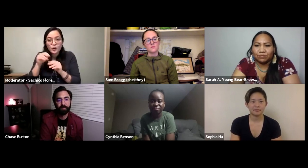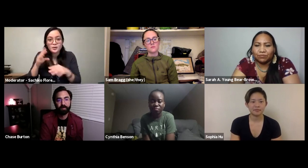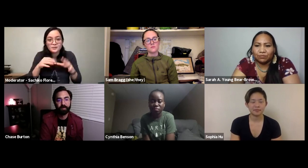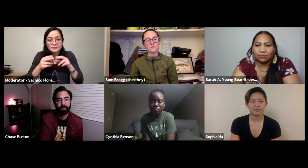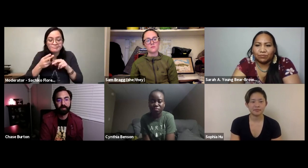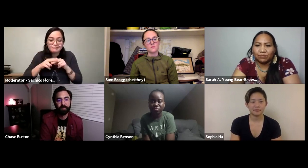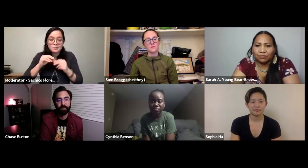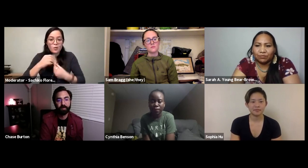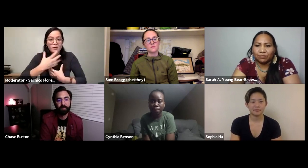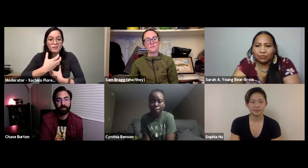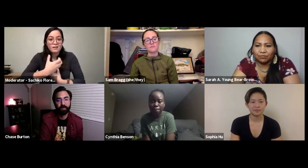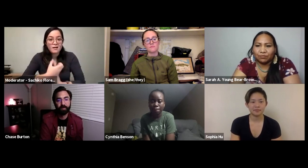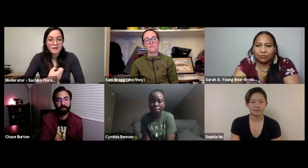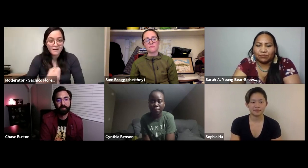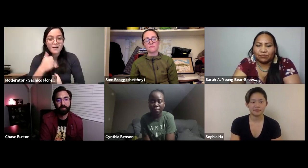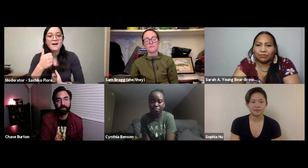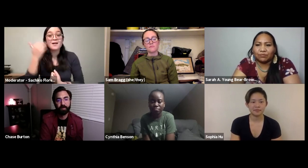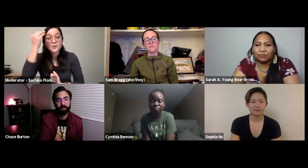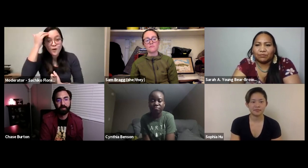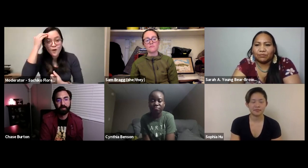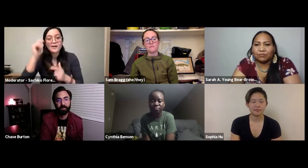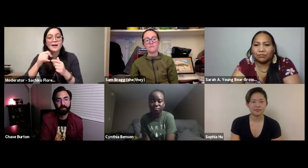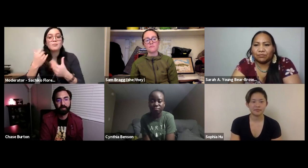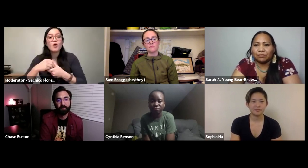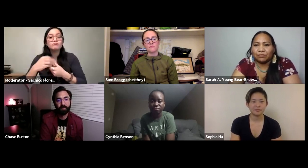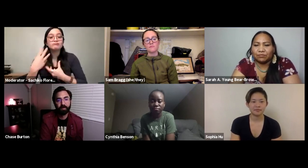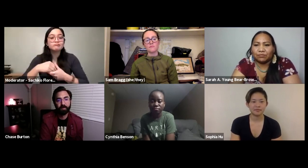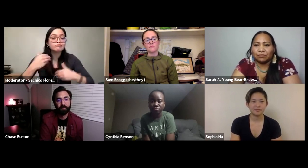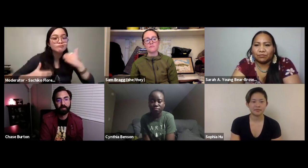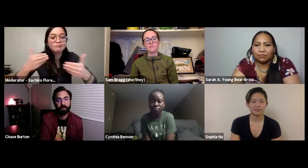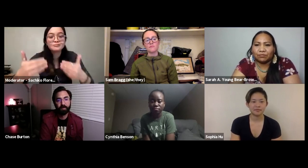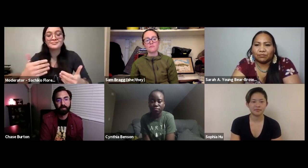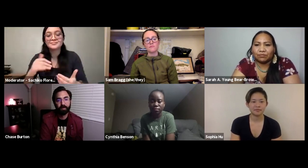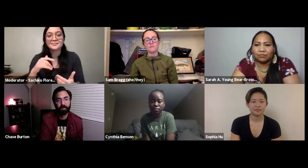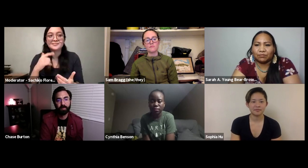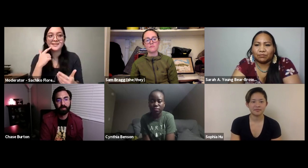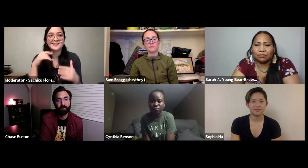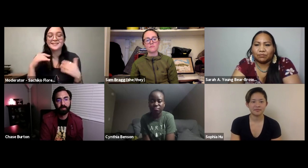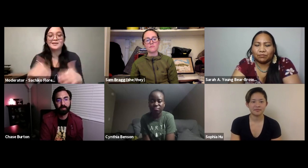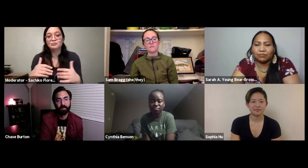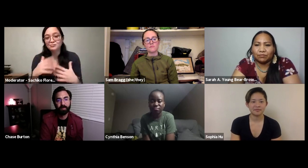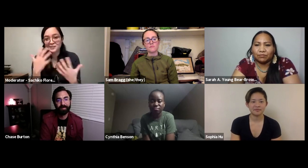to everything so that's why it does take more time to build our confidence so we can feel